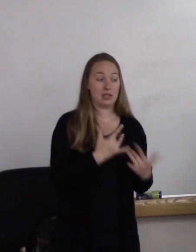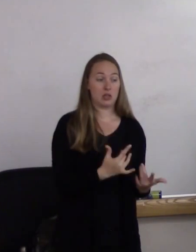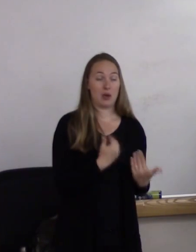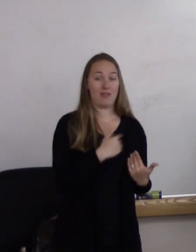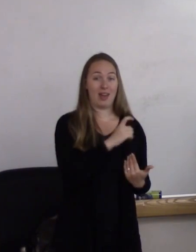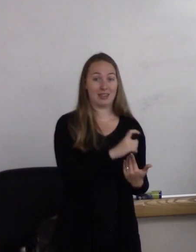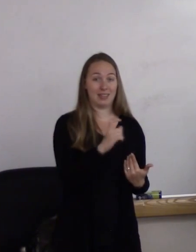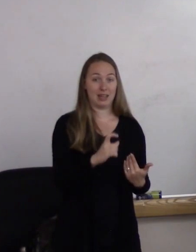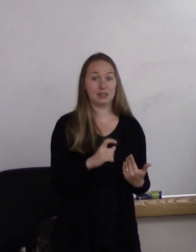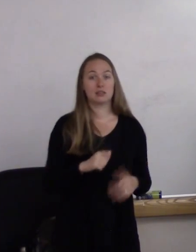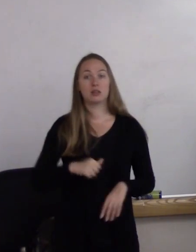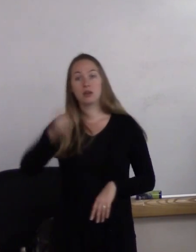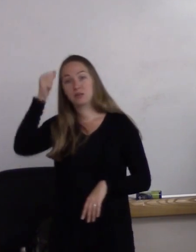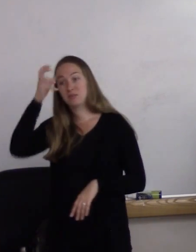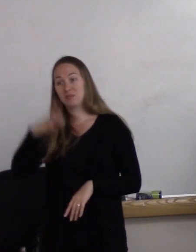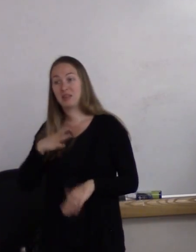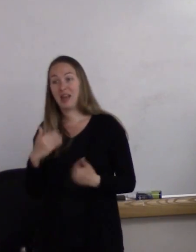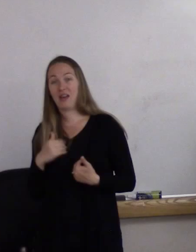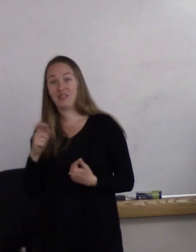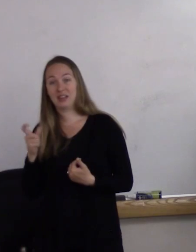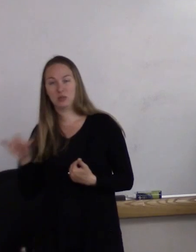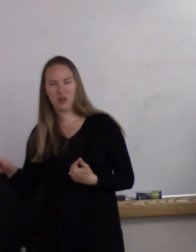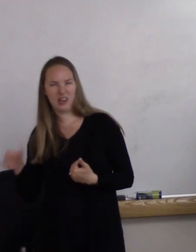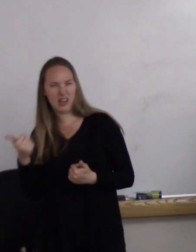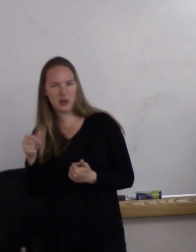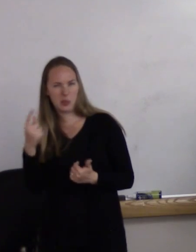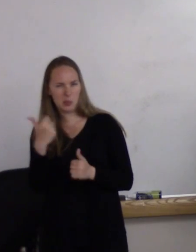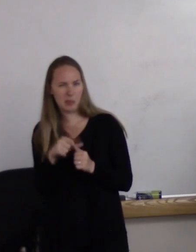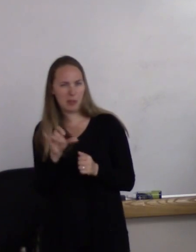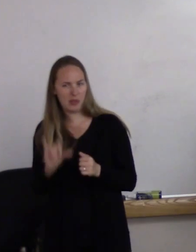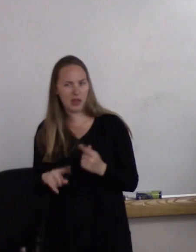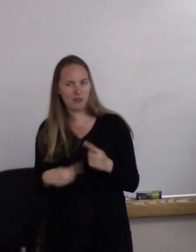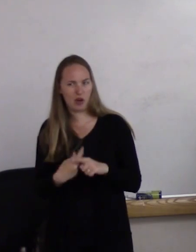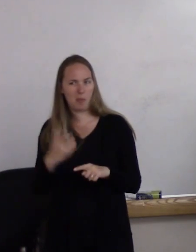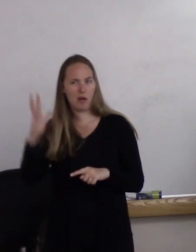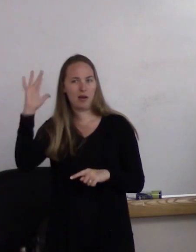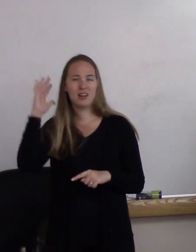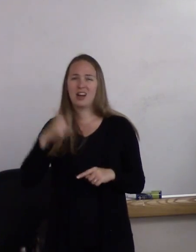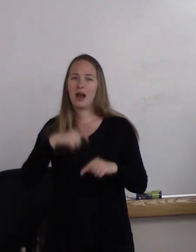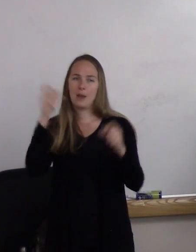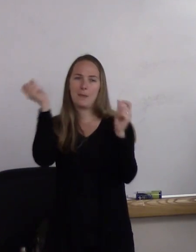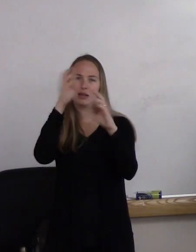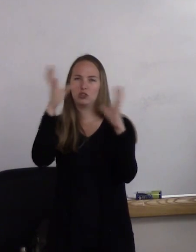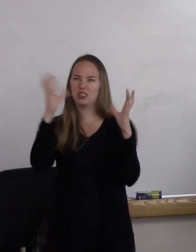Anyone remember that from way back when? I imagine you don't get that very often at MnDOT